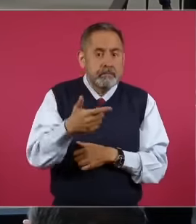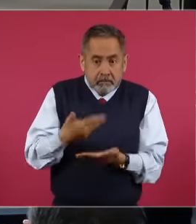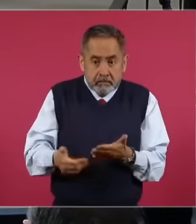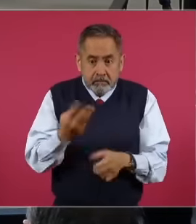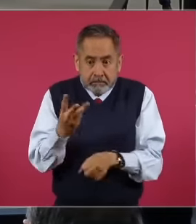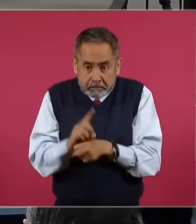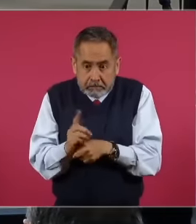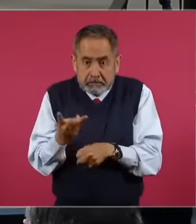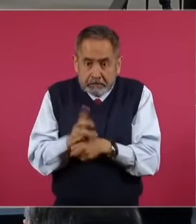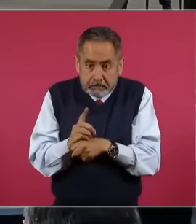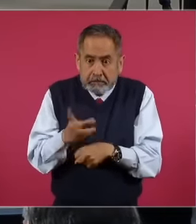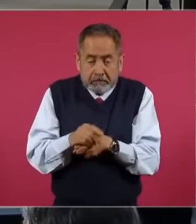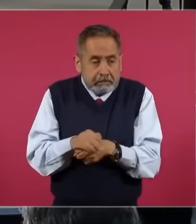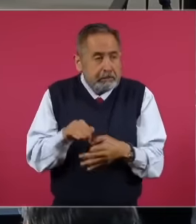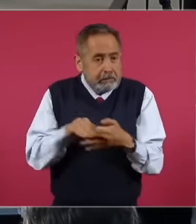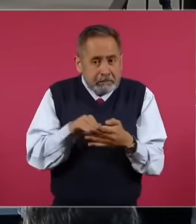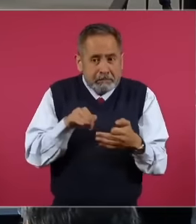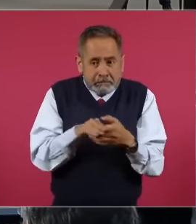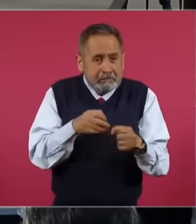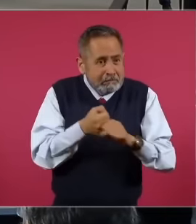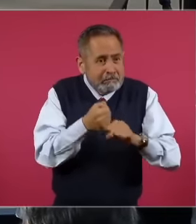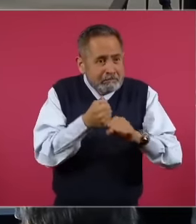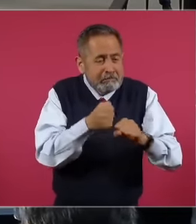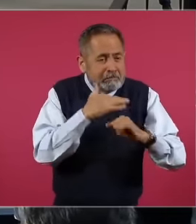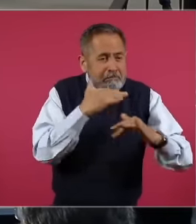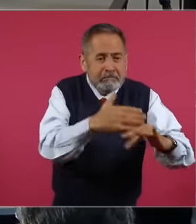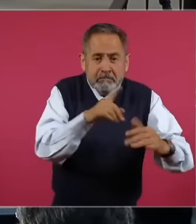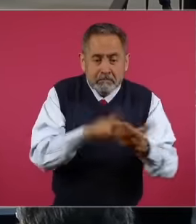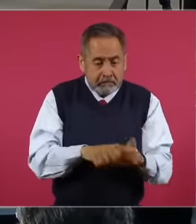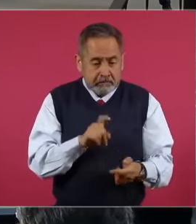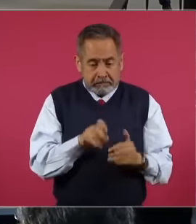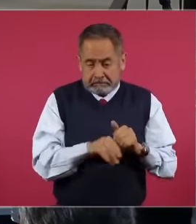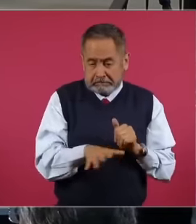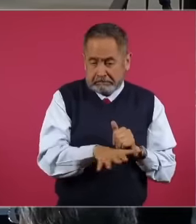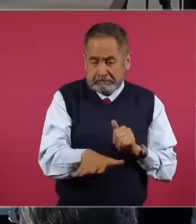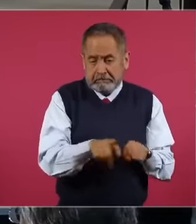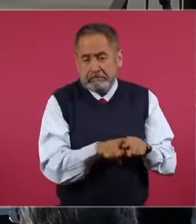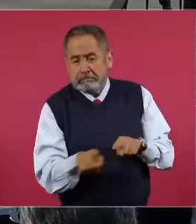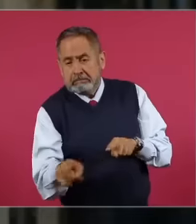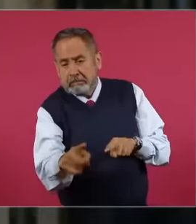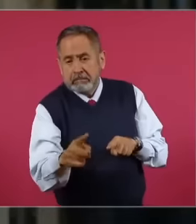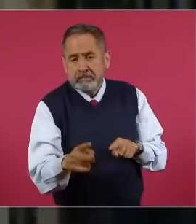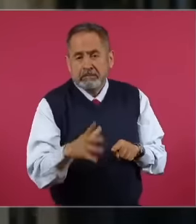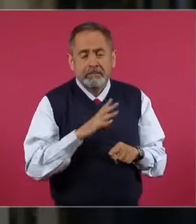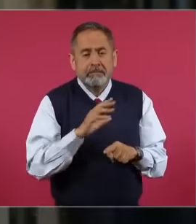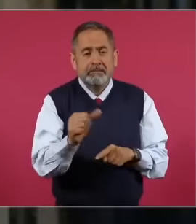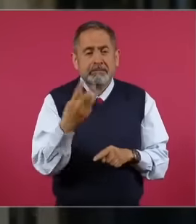On the other hand, the water that leaves the treatment plant goes to three irrigation districts